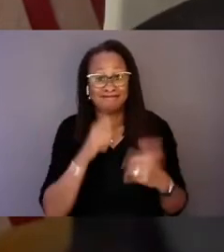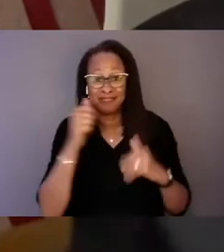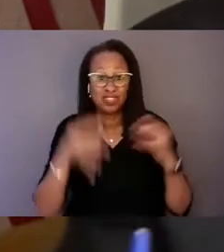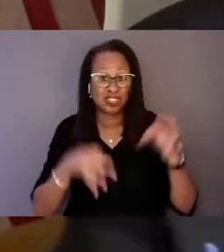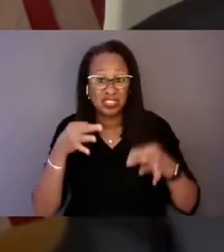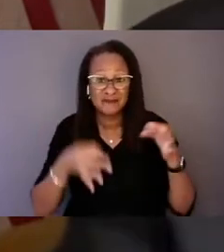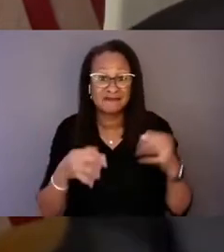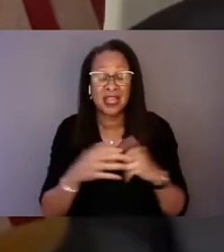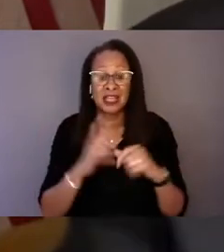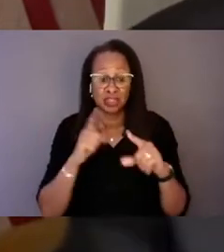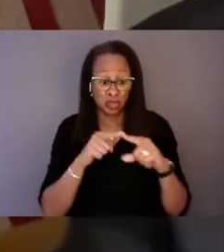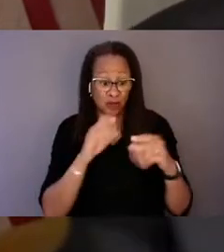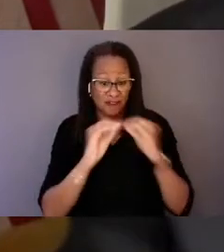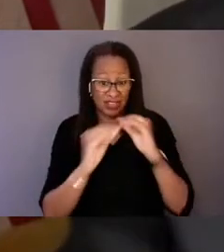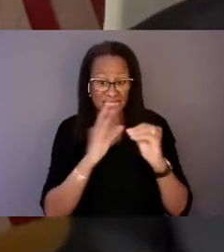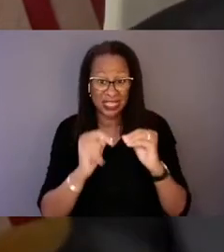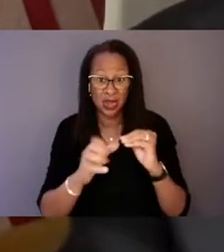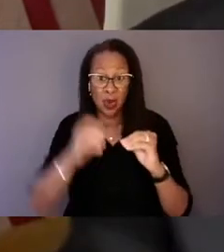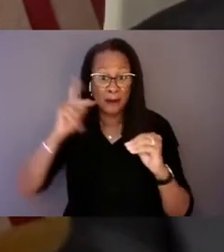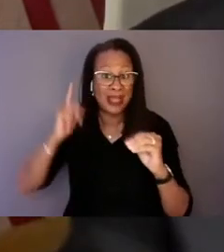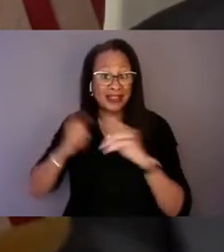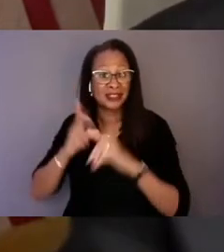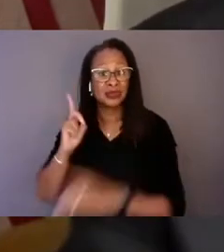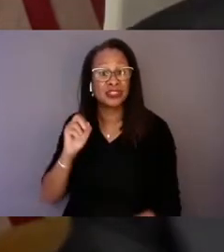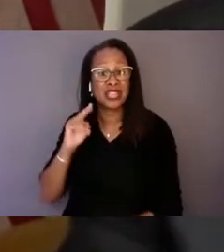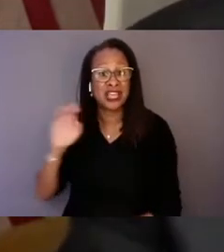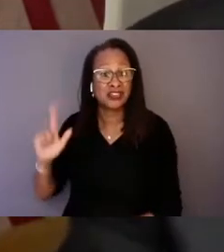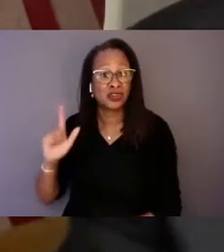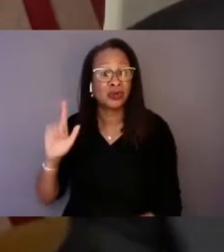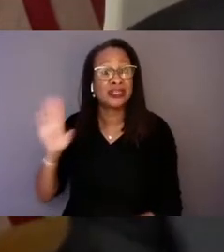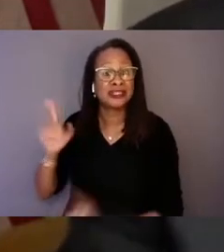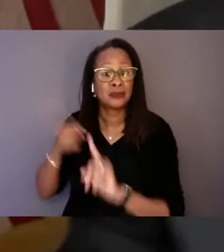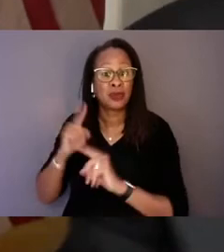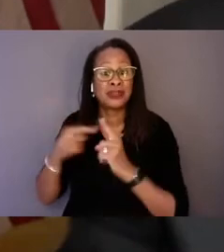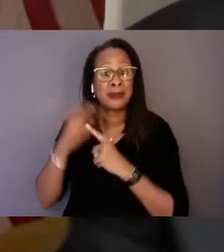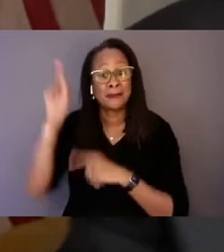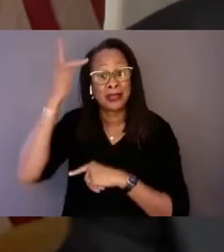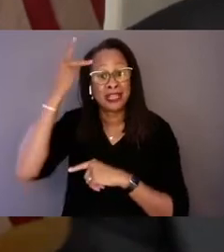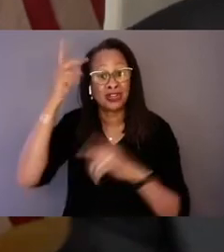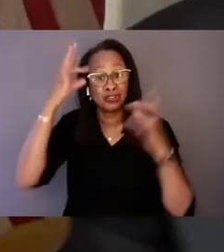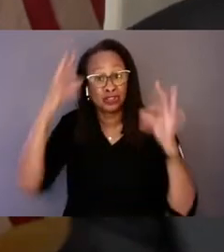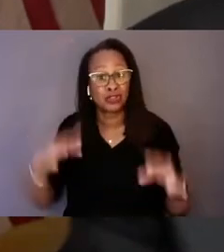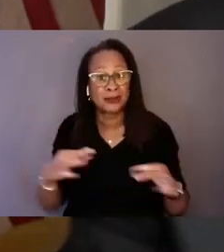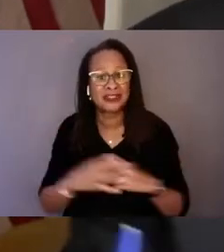going back to Daniel's point about political determinants, this isn't an accident, Madhuri.